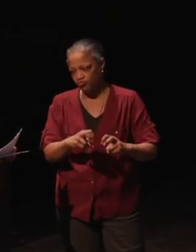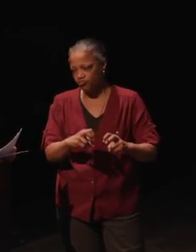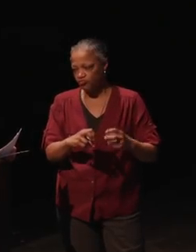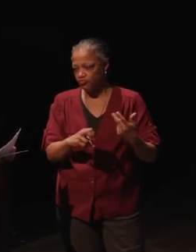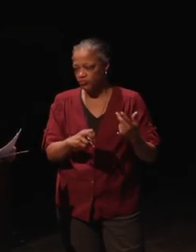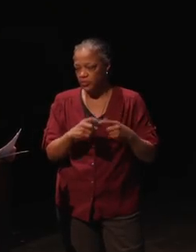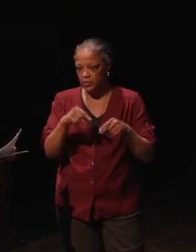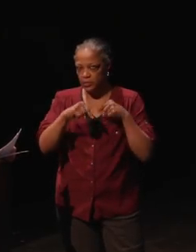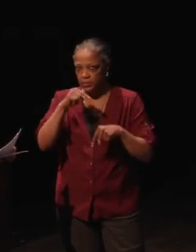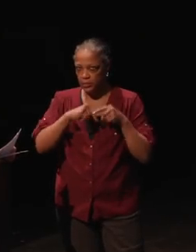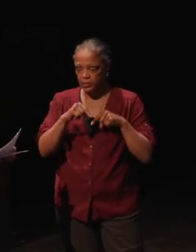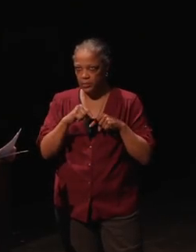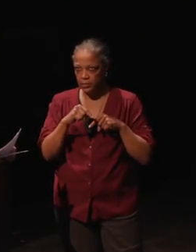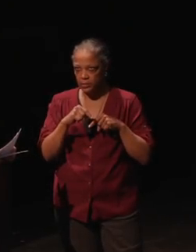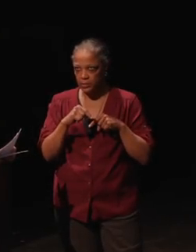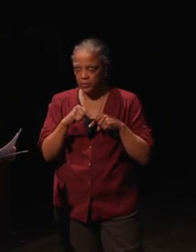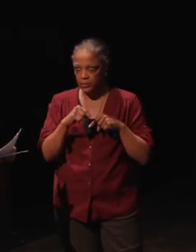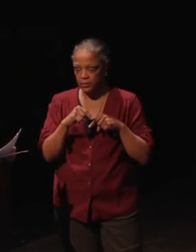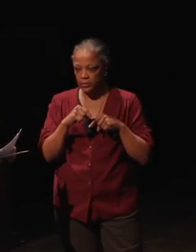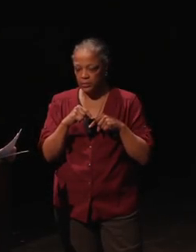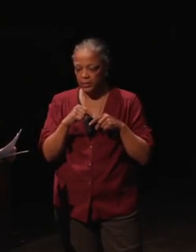let me just say it's actually a little tricky.